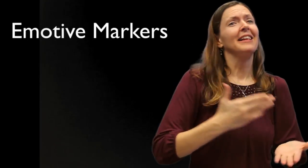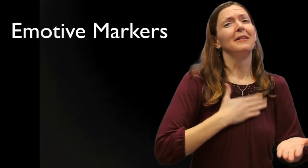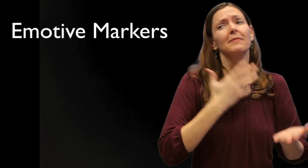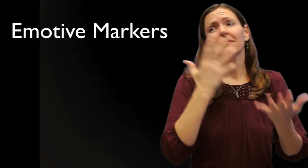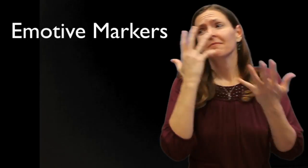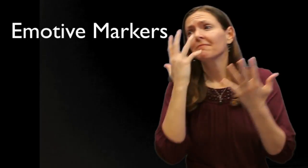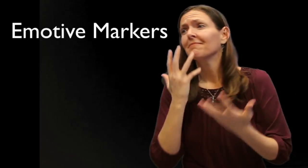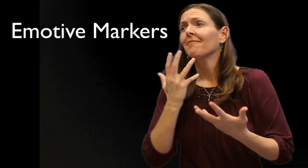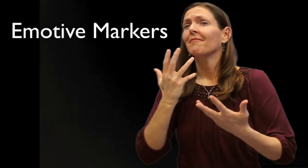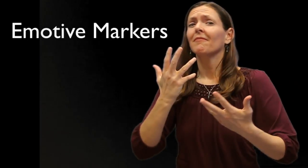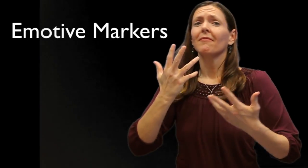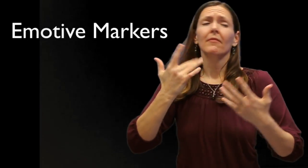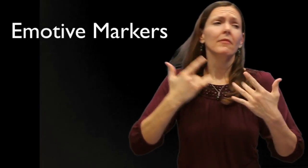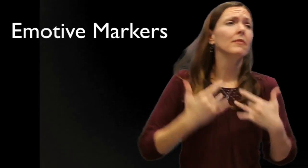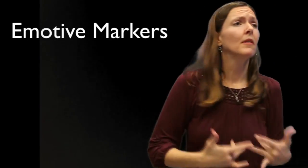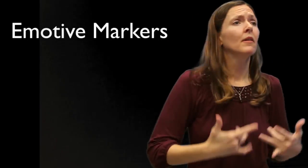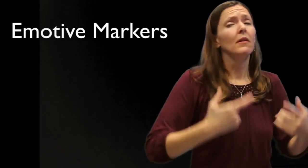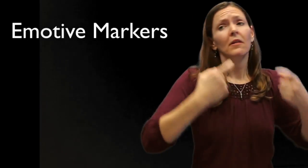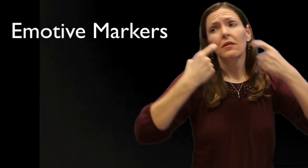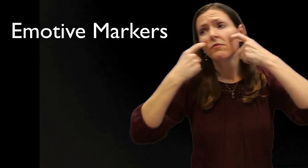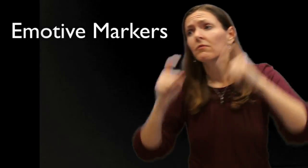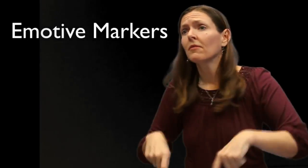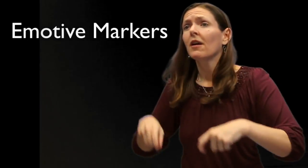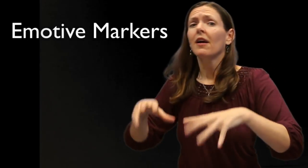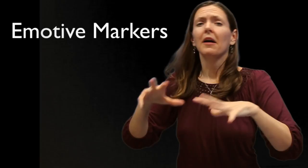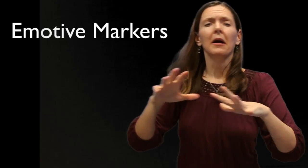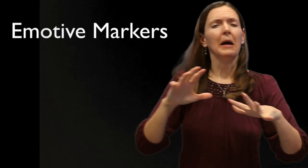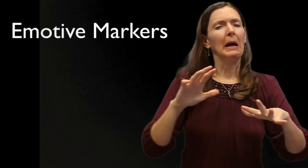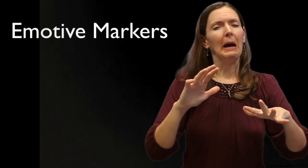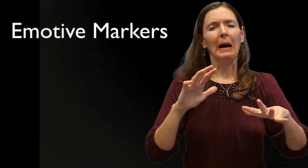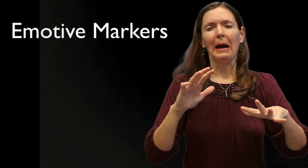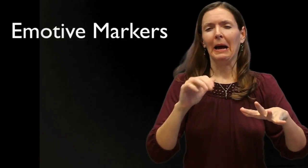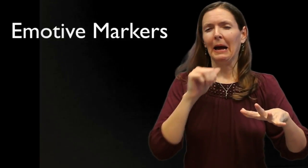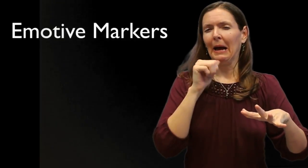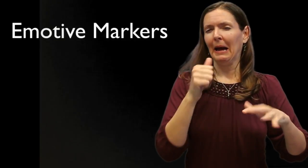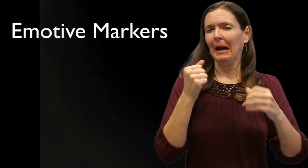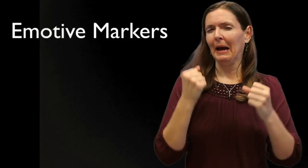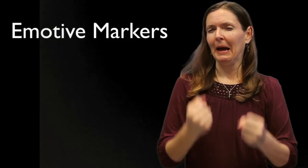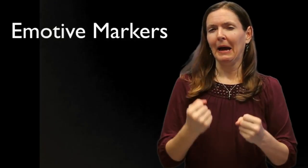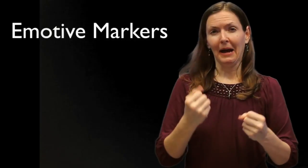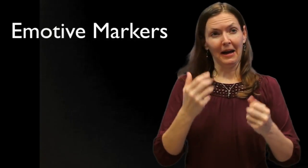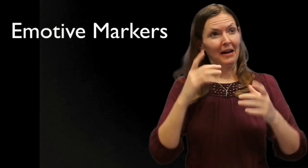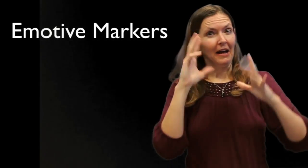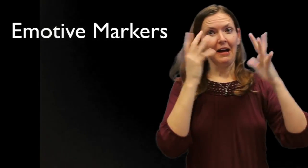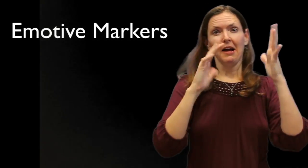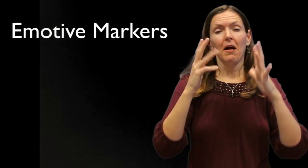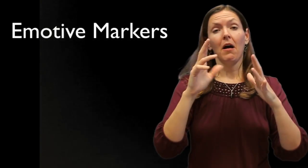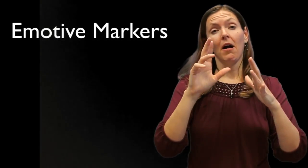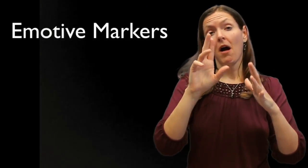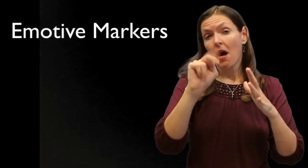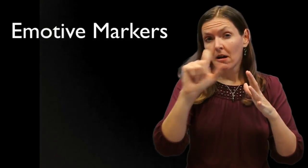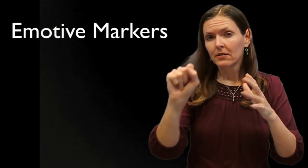Happiness, sadness, dejection, sobbing, and so forth - are not often present in academic discourse, unless